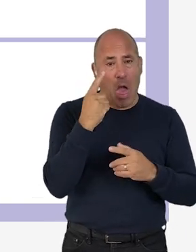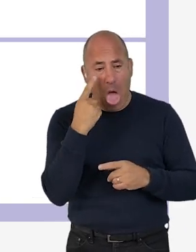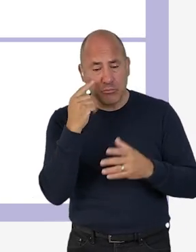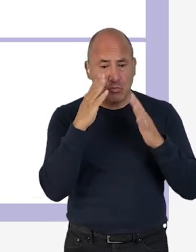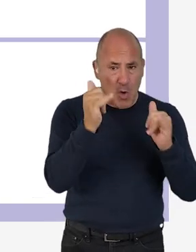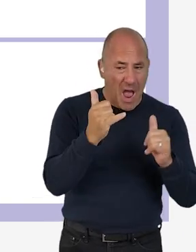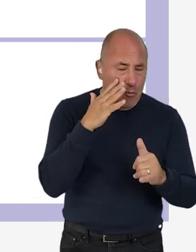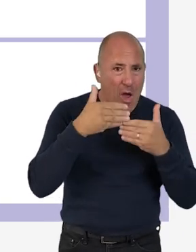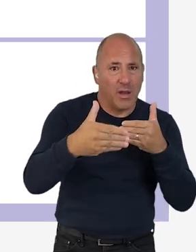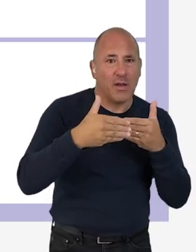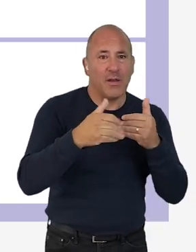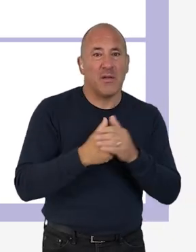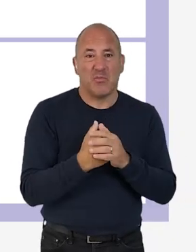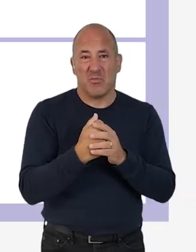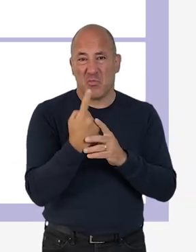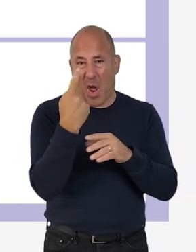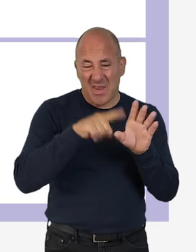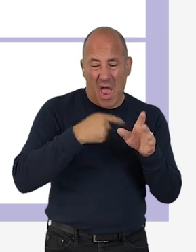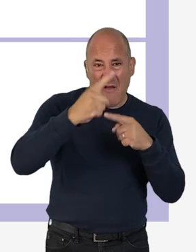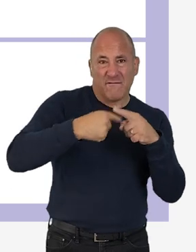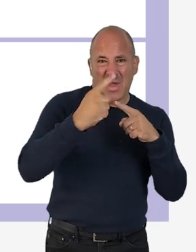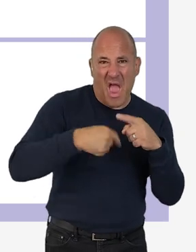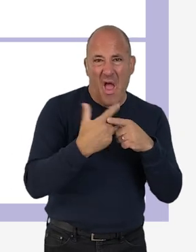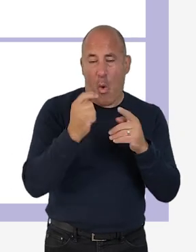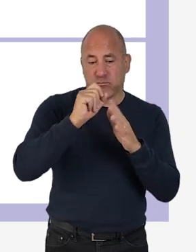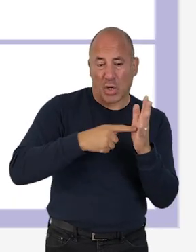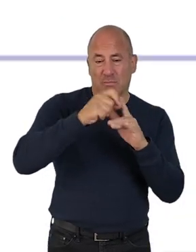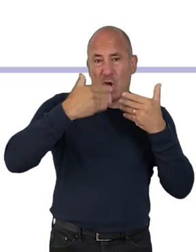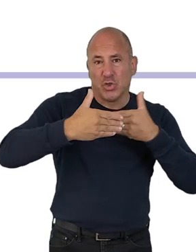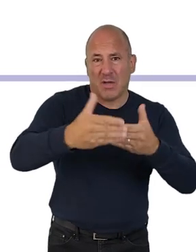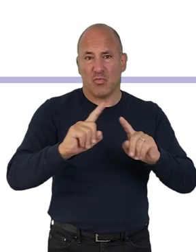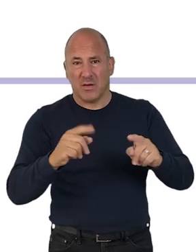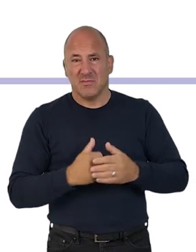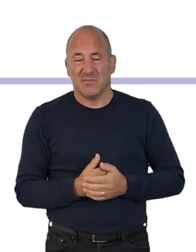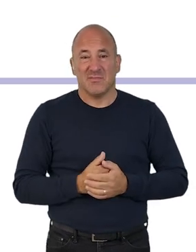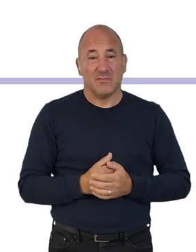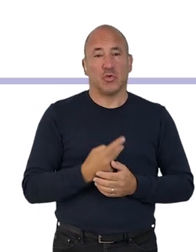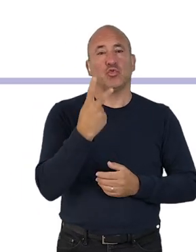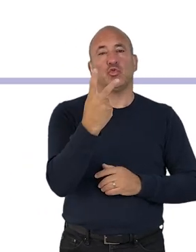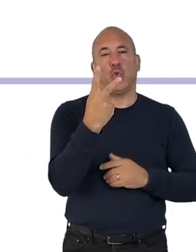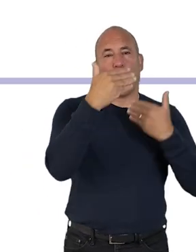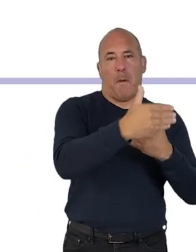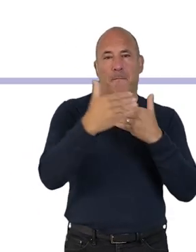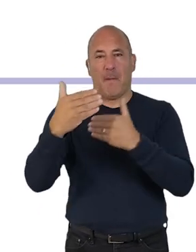and try new things. Is it year to year? Is it project to project? Write down two timescales in section D,